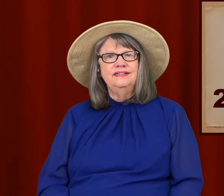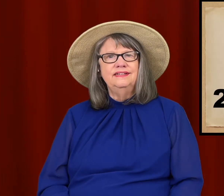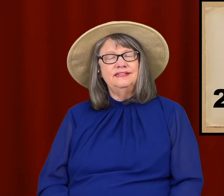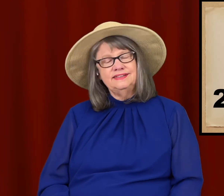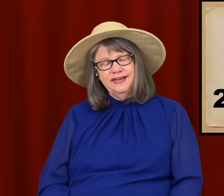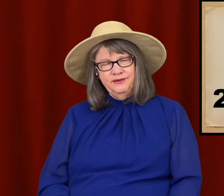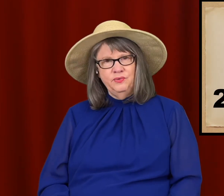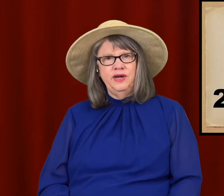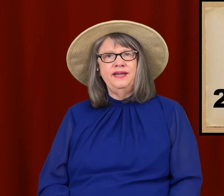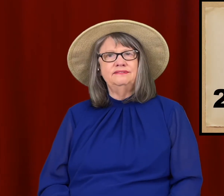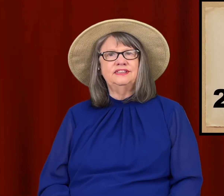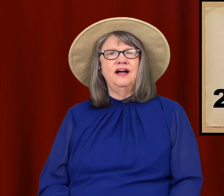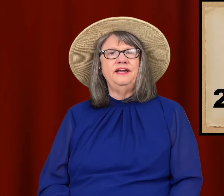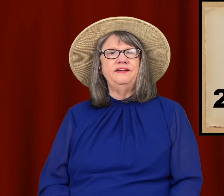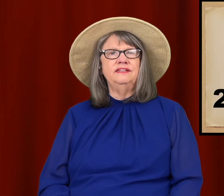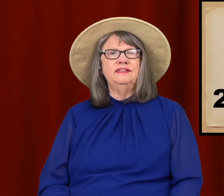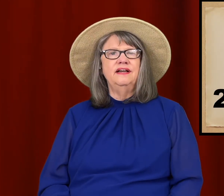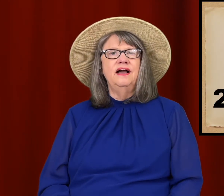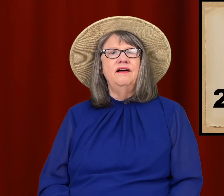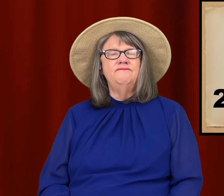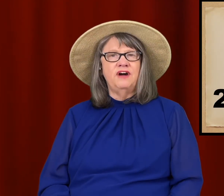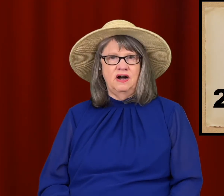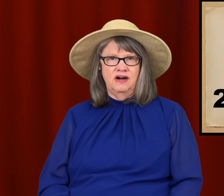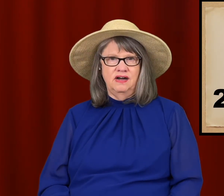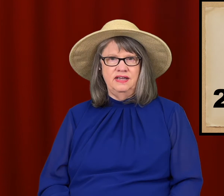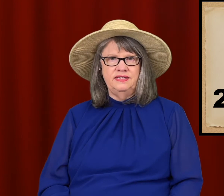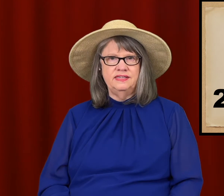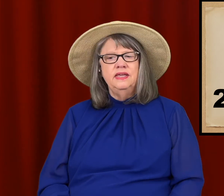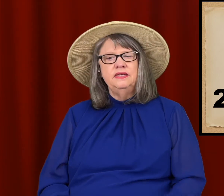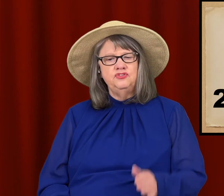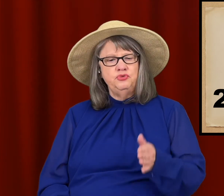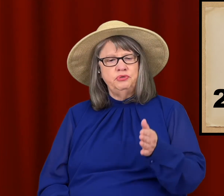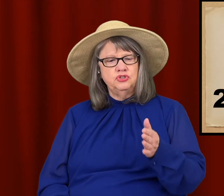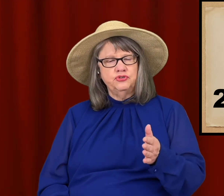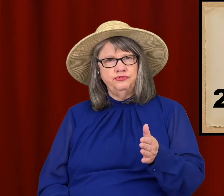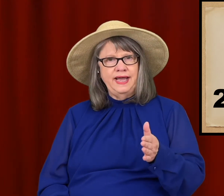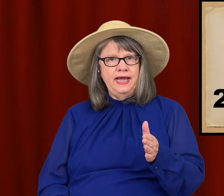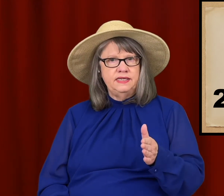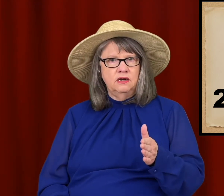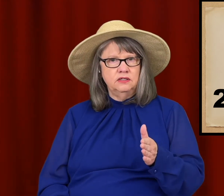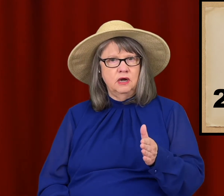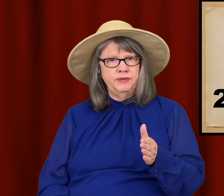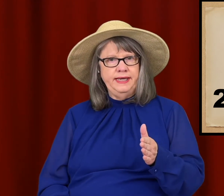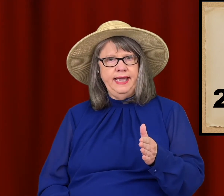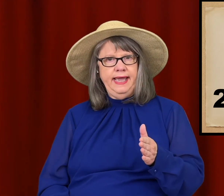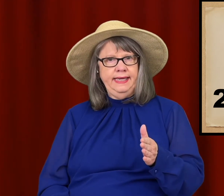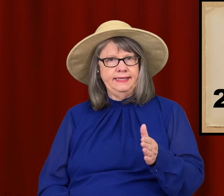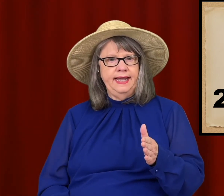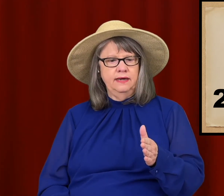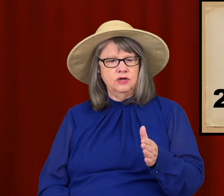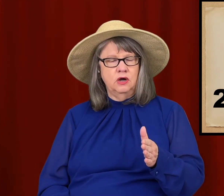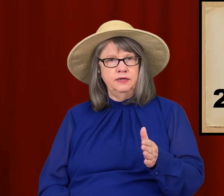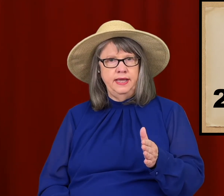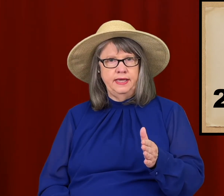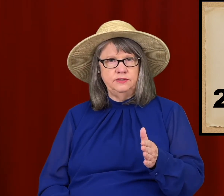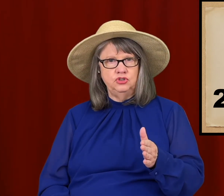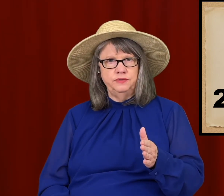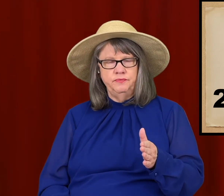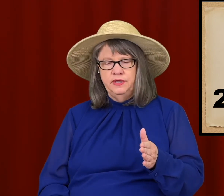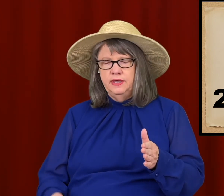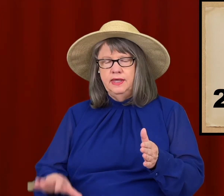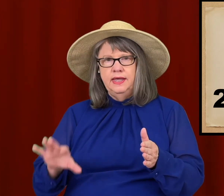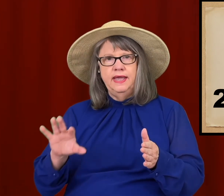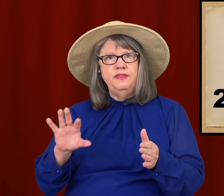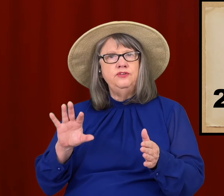The second way of signing FIND is you put your flat non-dominant hand out on edge, and then you